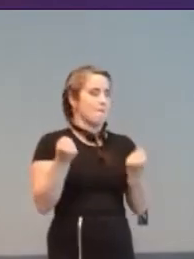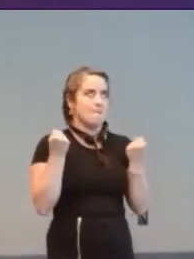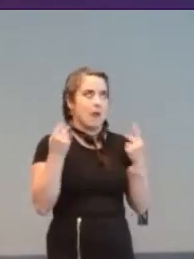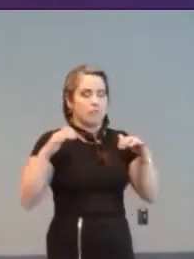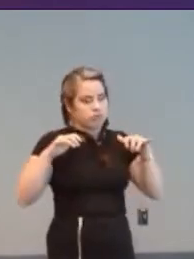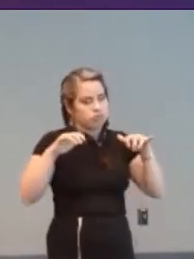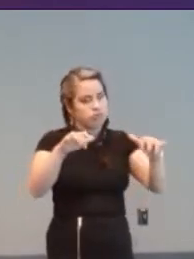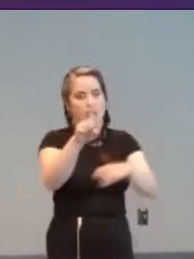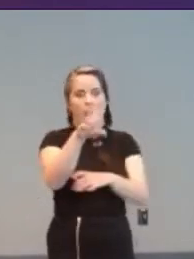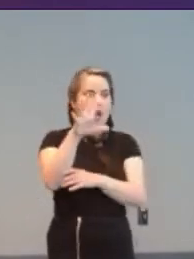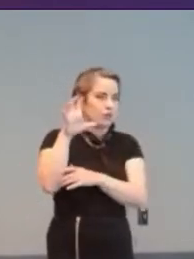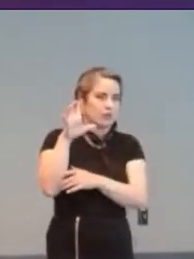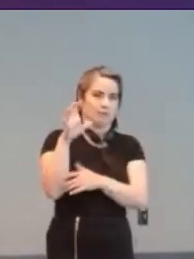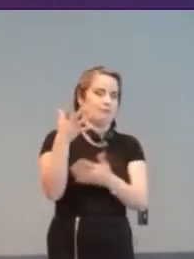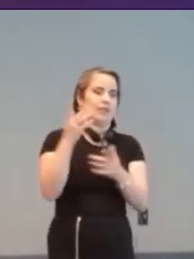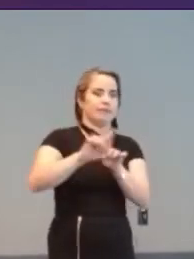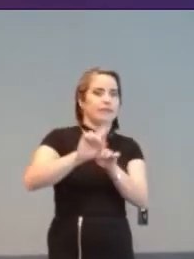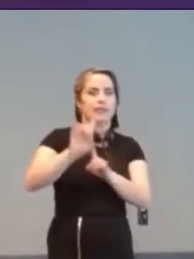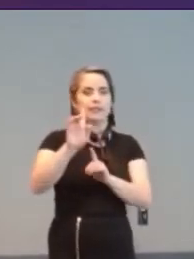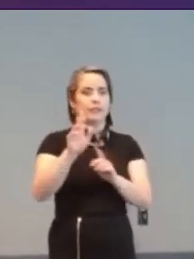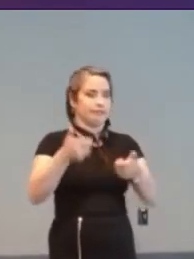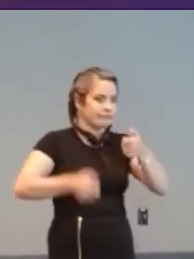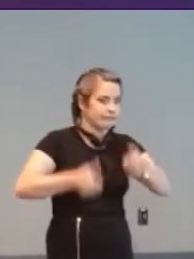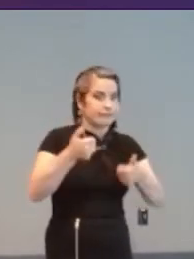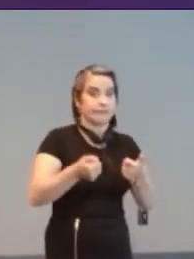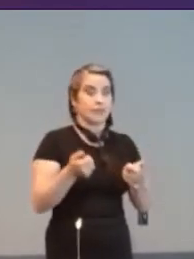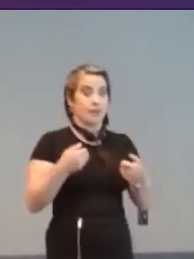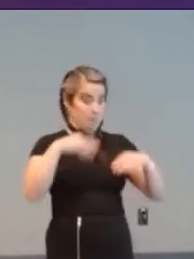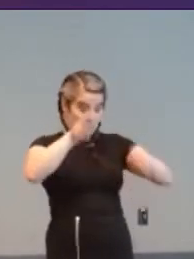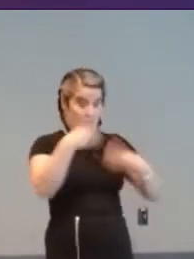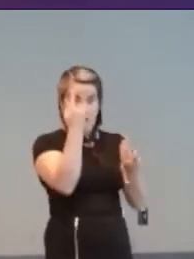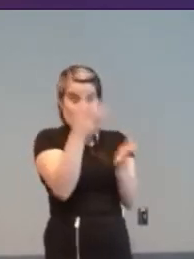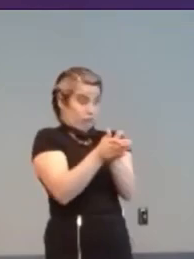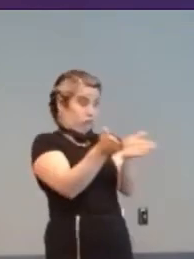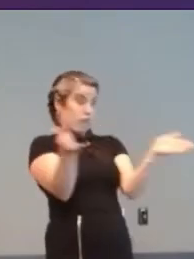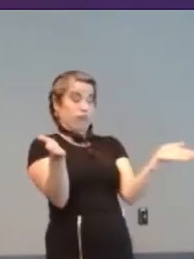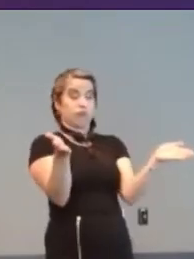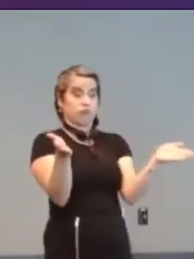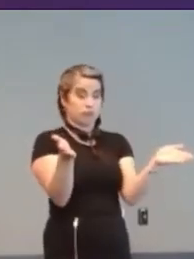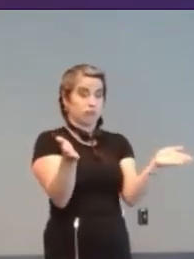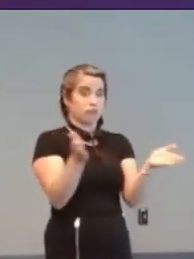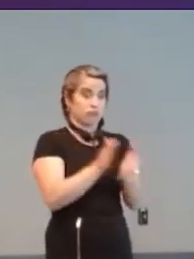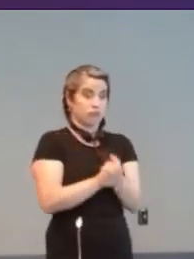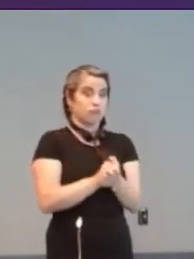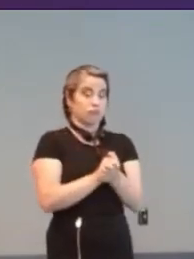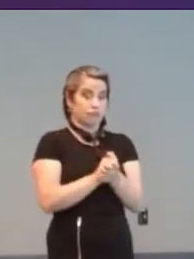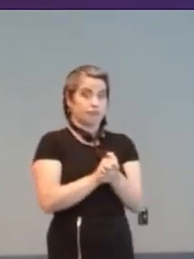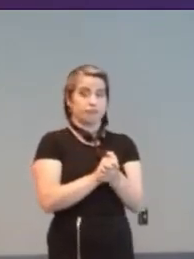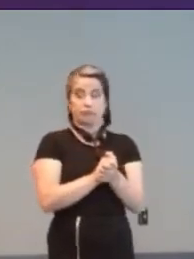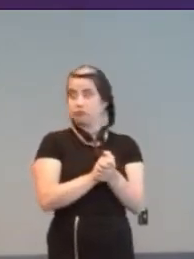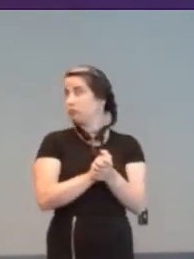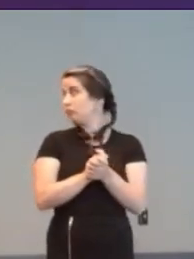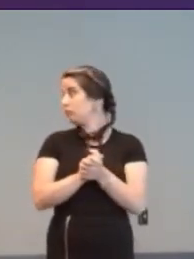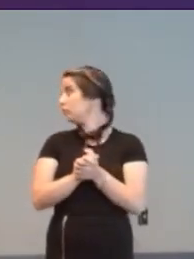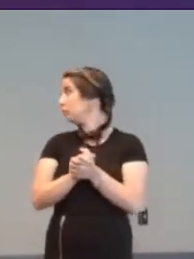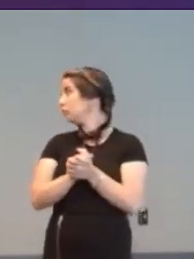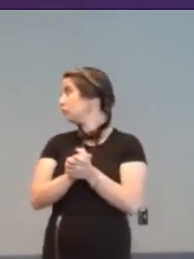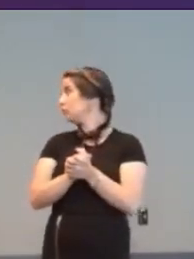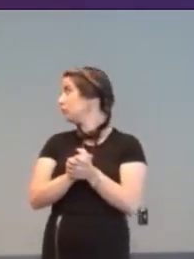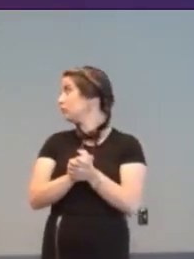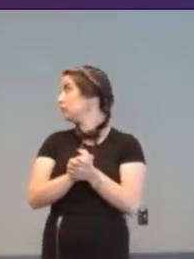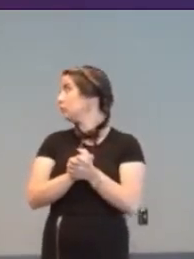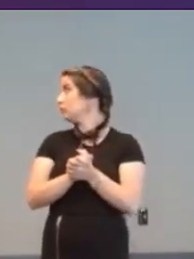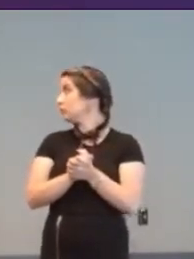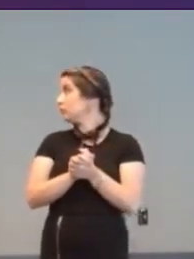most out of reach of the general public.